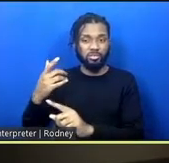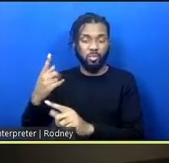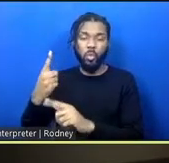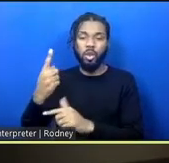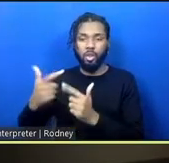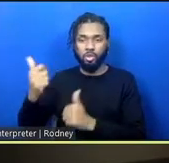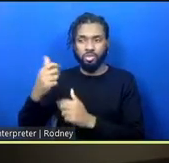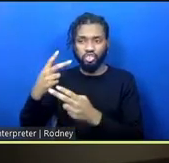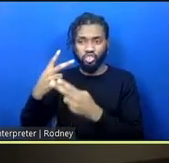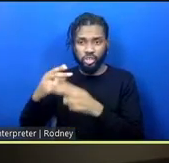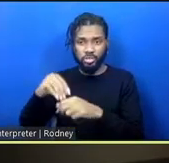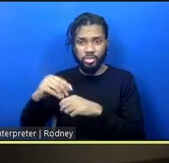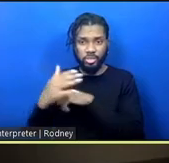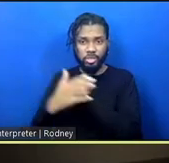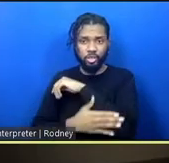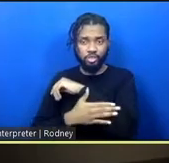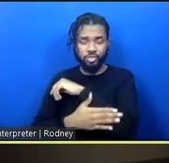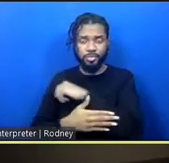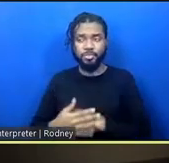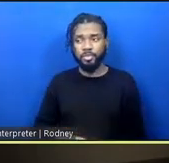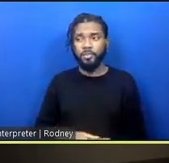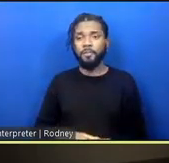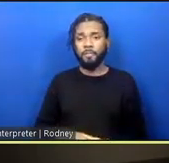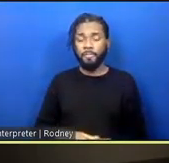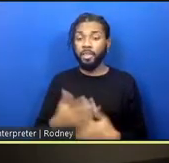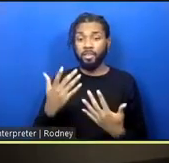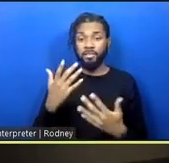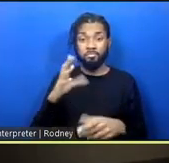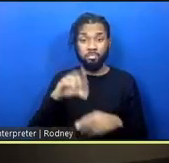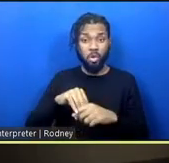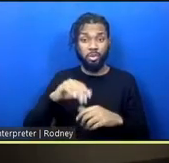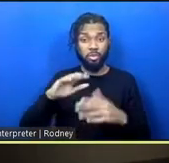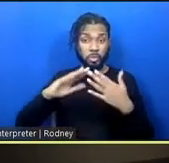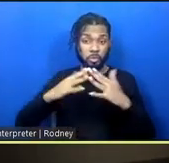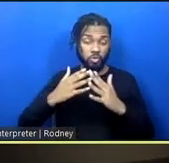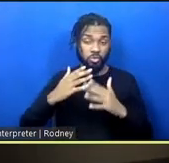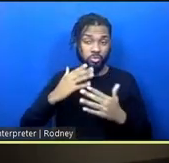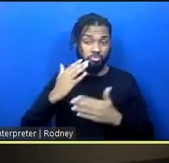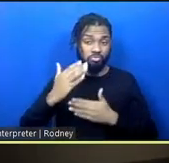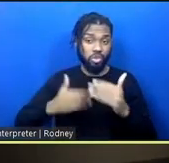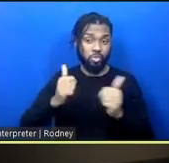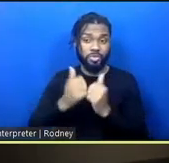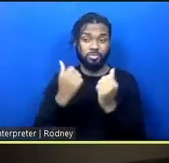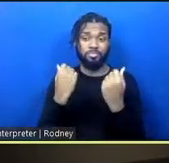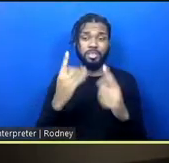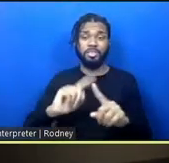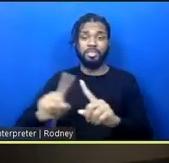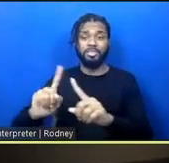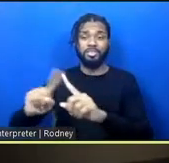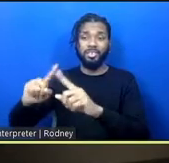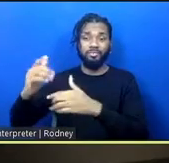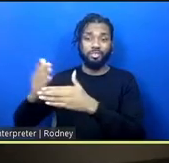As part of a community process with many different stakeholders from the area